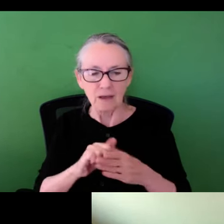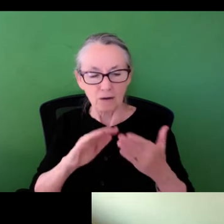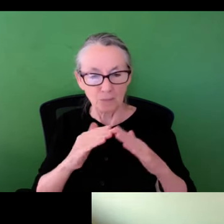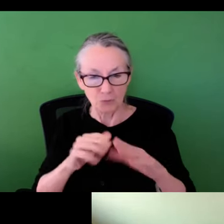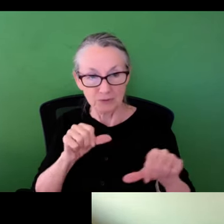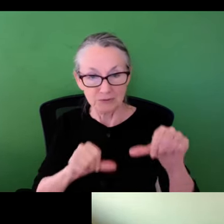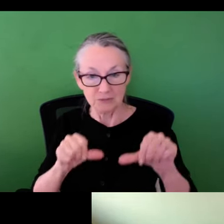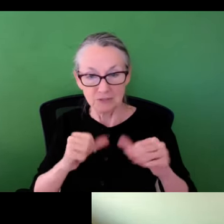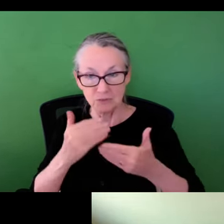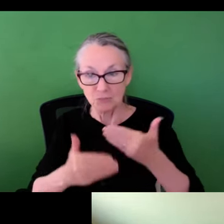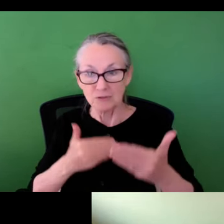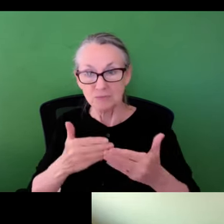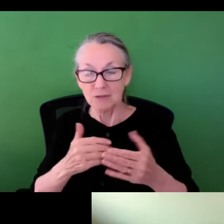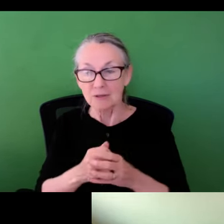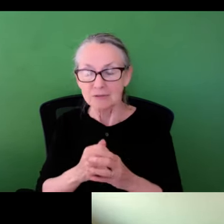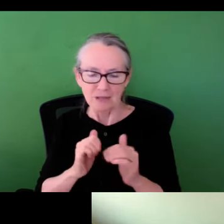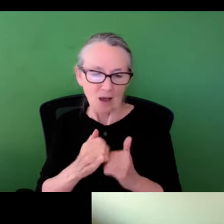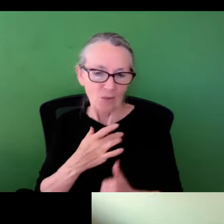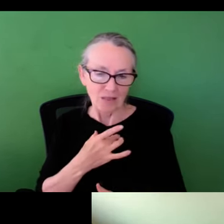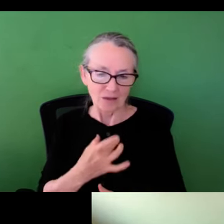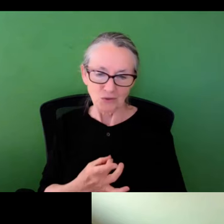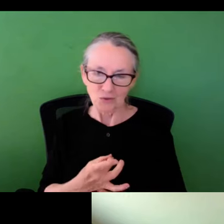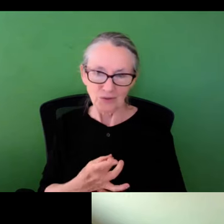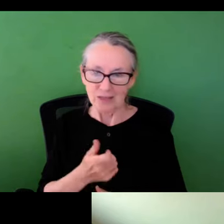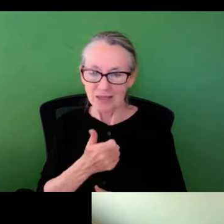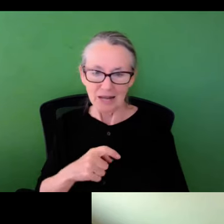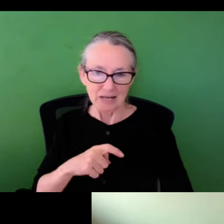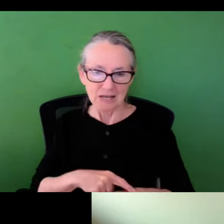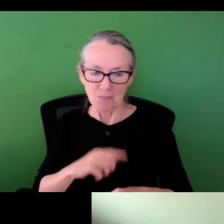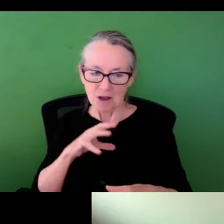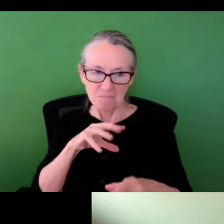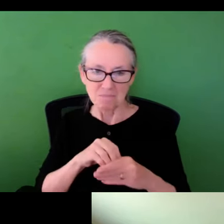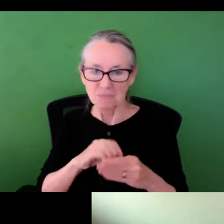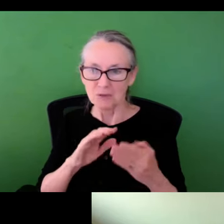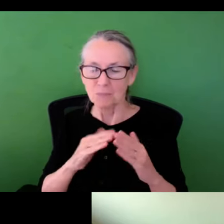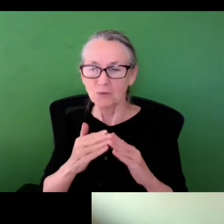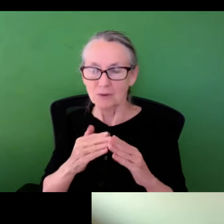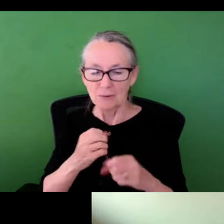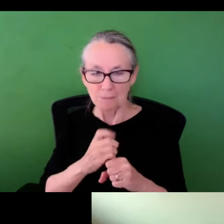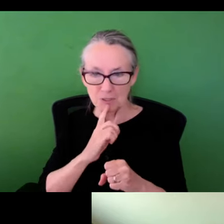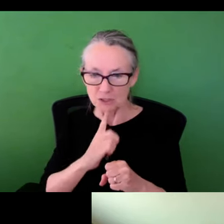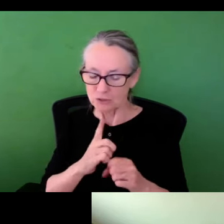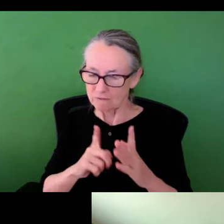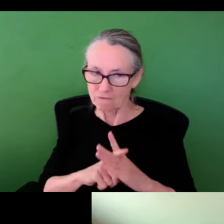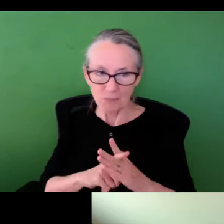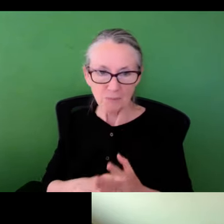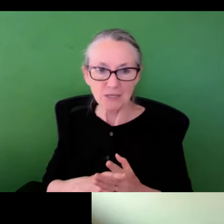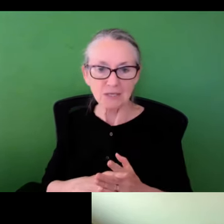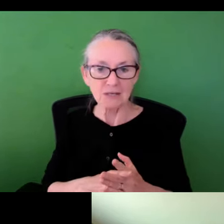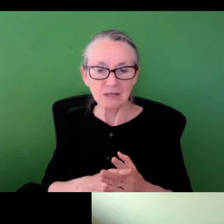beta testing the community science participatory process and that is sort of how I like to do it any time that I engage with communities,